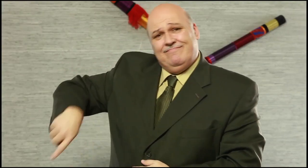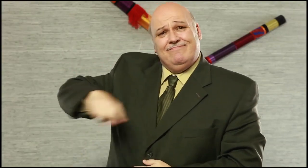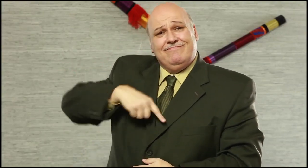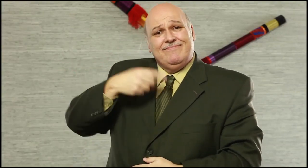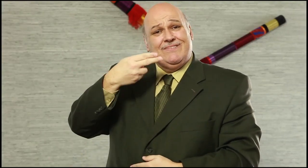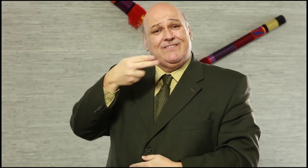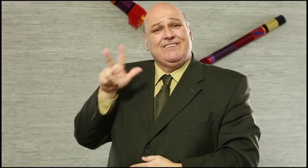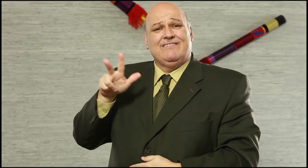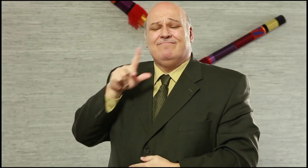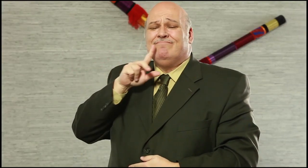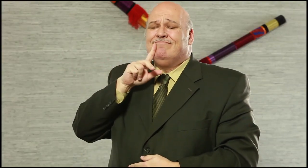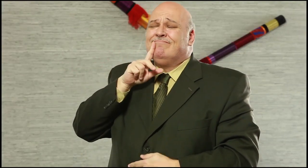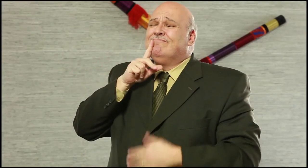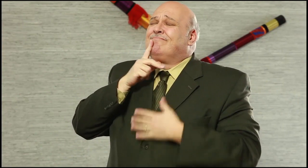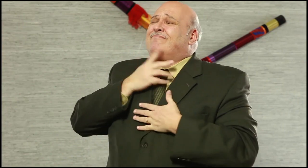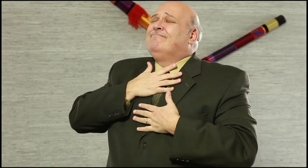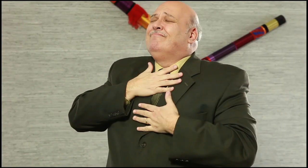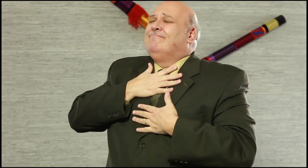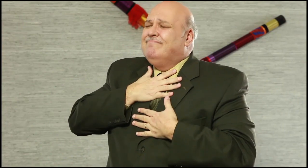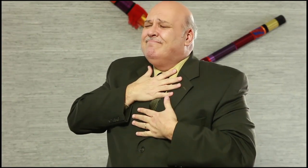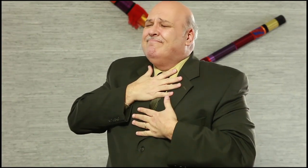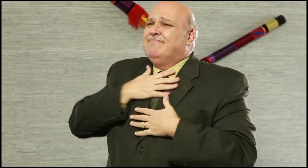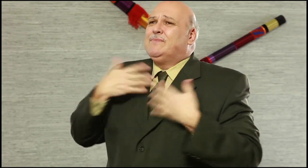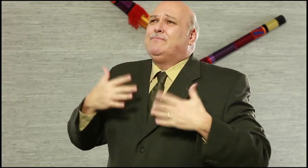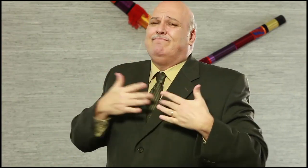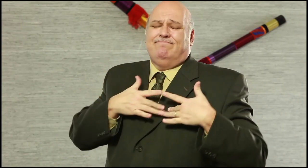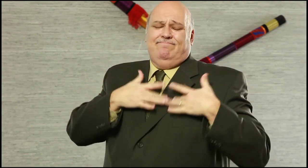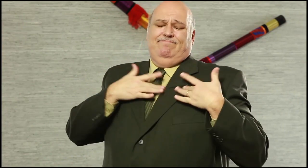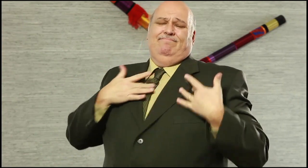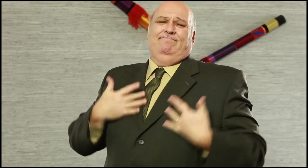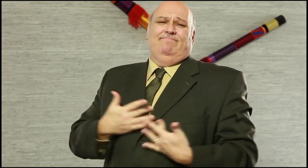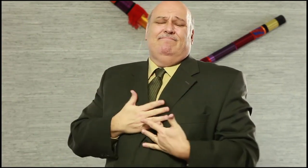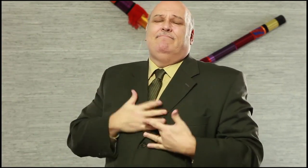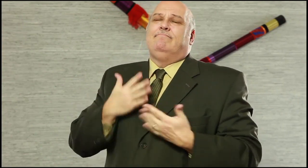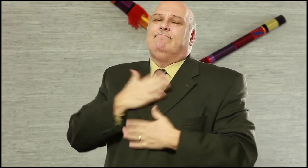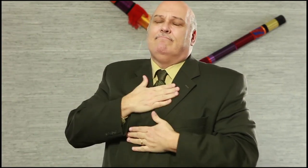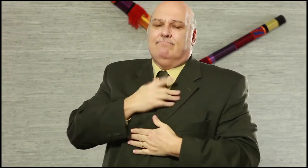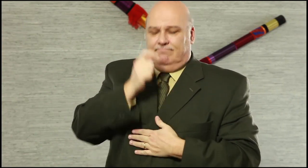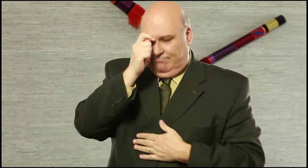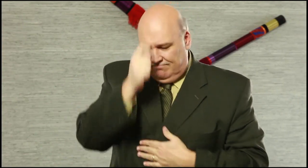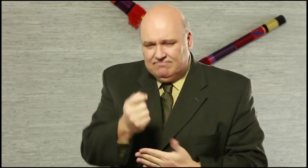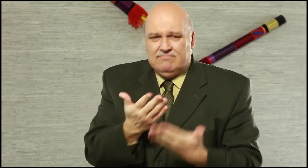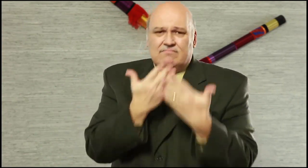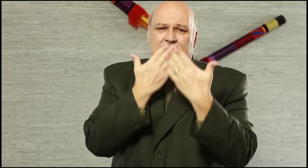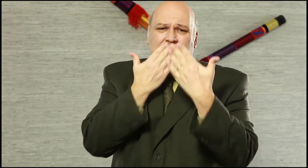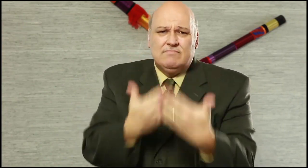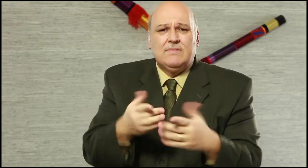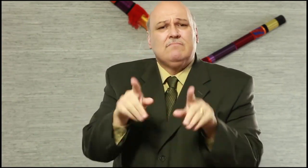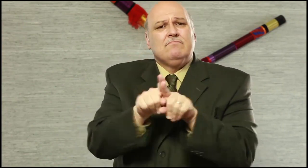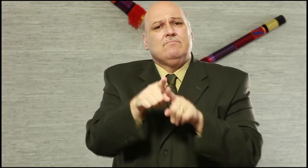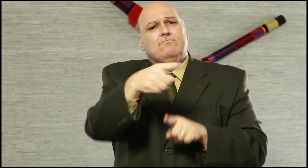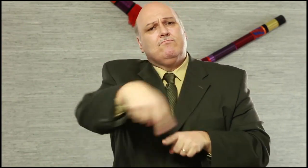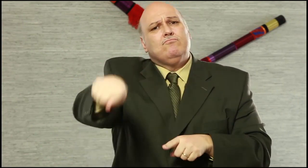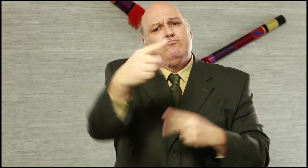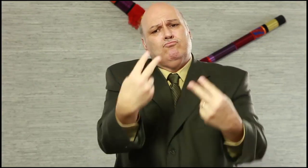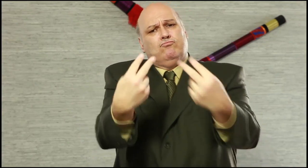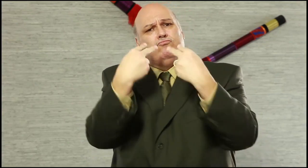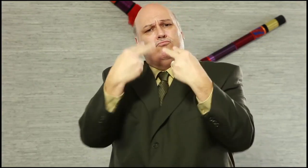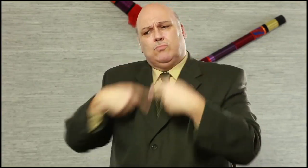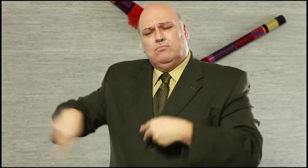We, the H3 team, wishes to thank you for watching our programs as we continue to